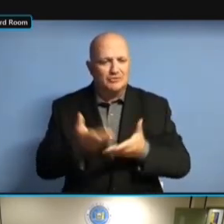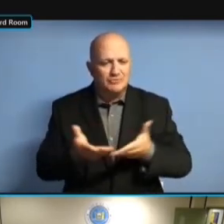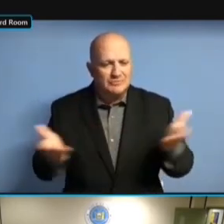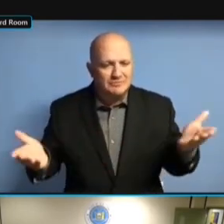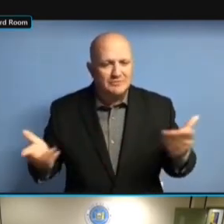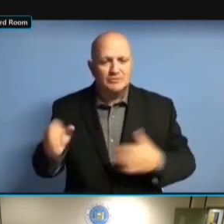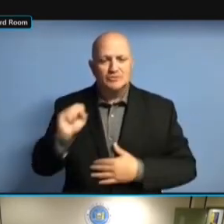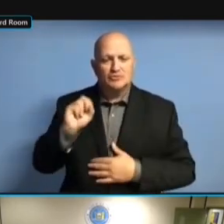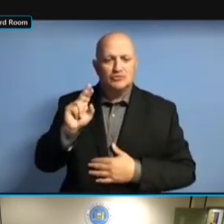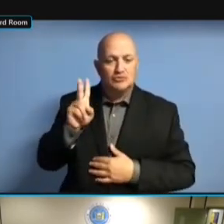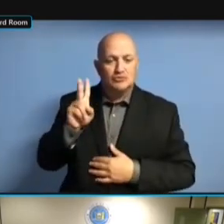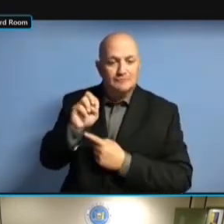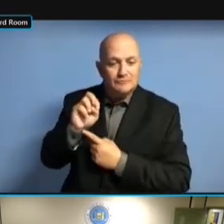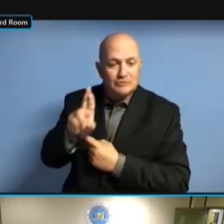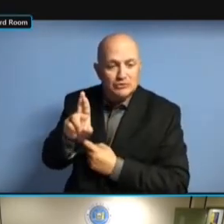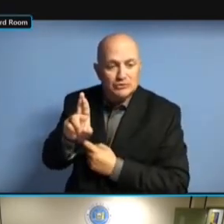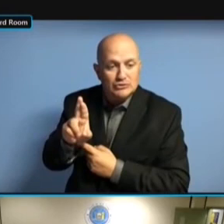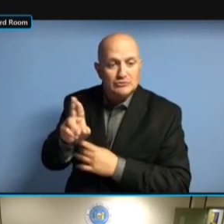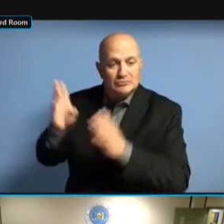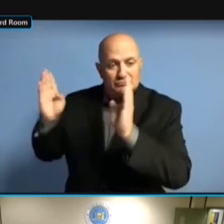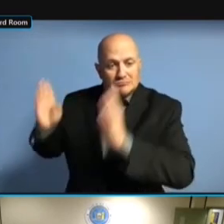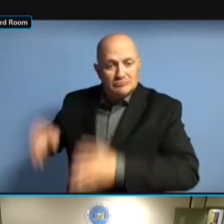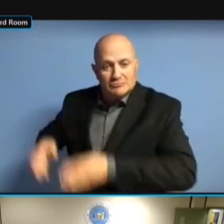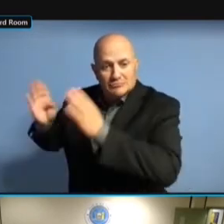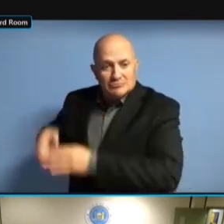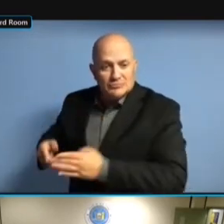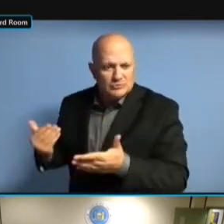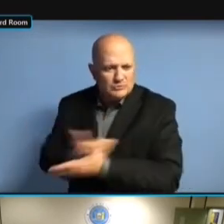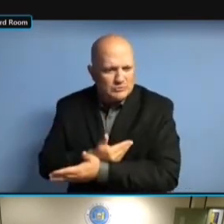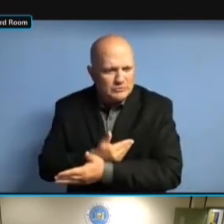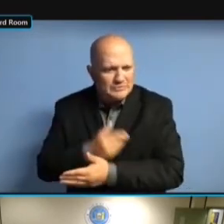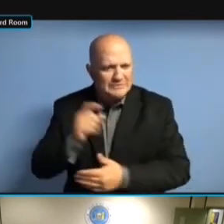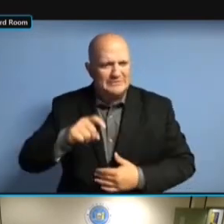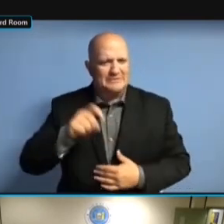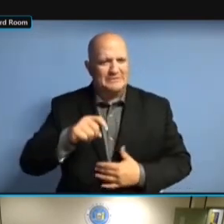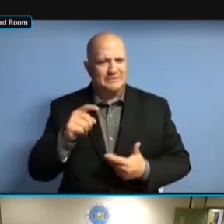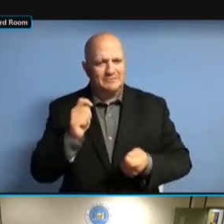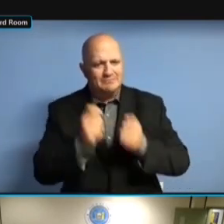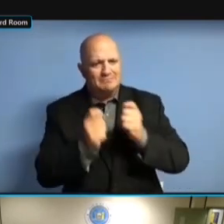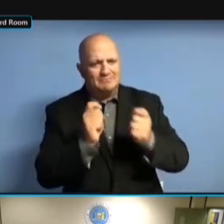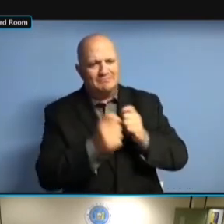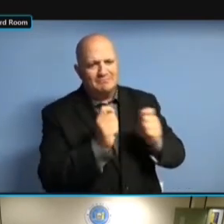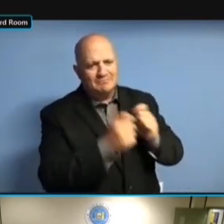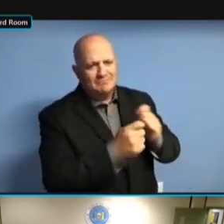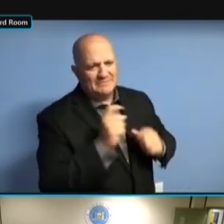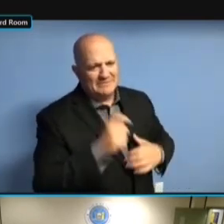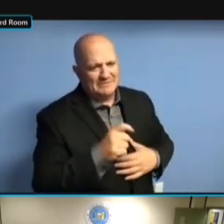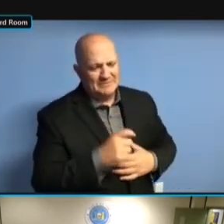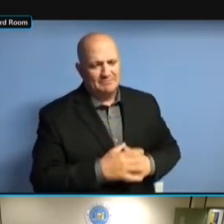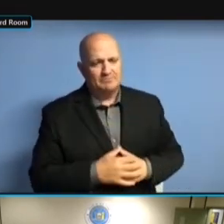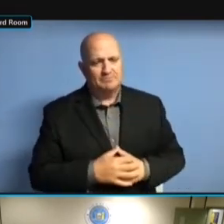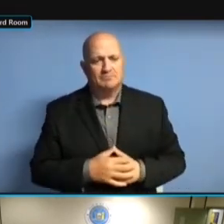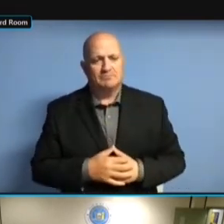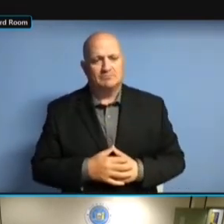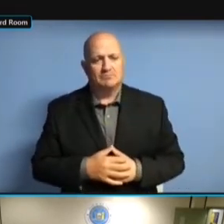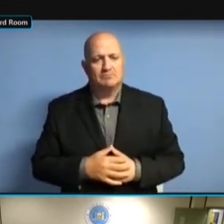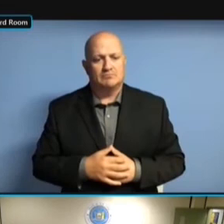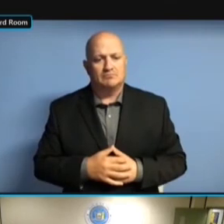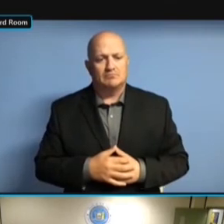SERVERS AND STORAGE, ET CETERA, AS TODD SERVERS AND STORAGE, ET CETERA, AS TODD MENTIONED. AS TODD MENTIONED. AS TODD MENTIONED. TO AS TODD MENTIONED. TO ADDRESS AS TODD MENTIONED. TO ADDRESS THE AS TODD MENTIONED. TO ADDRESS THE COMMISSIONER'S TO ADDRESS THE COMMISSIONER'S TO ADDRESS THE COMMISSIONER'S COMMENTS TO ADDRESS THE COMMISSIONER'S COMMENTS PREVIOUSLY, TO ADDRESS THE COMMISSIONER'S COMMENTS PREVIOUSLY, PART TO ADDRESS THE COMMISSIONER'S COMMENTS PREVIOUSLY, PART OF TO ADDRESS THE COMMISSIONER'S COMMENTS PREVIOUSLY, PART OF THE COMMENTS PREVIOUSLY, PART OF THE COMMENTS PREVIOUSLY, PART OF THE SPECIFICATIONS COMMENTS PREVIOUSLY, PART OF THE SPECIFICATIONS FOR COMMENTS PREVIOUSLY, PART OF THE SPECIFICATIONS FOR THAT